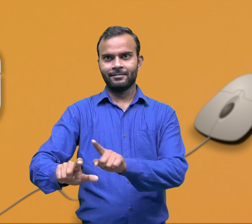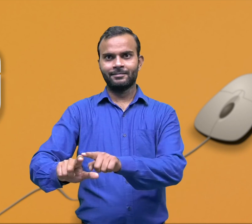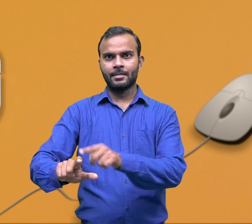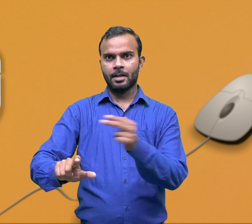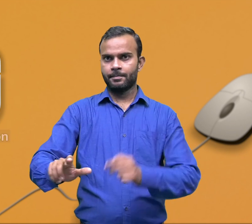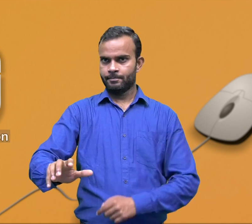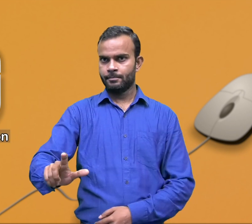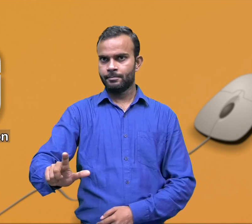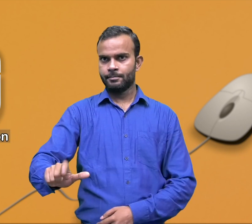Left Button